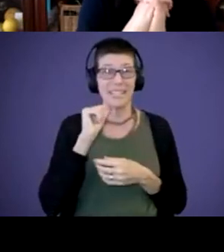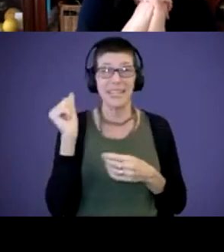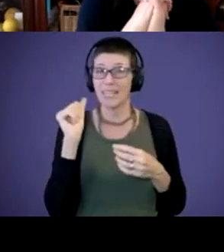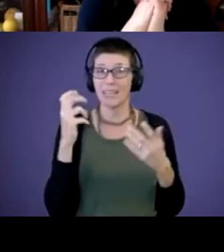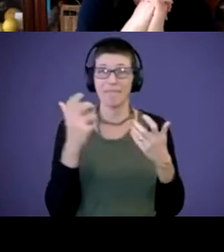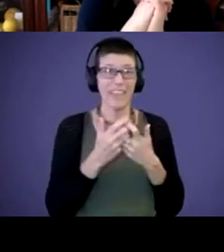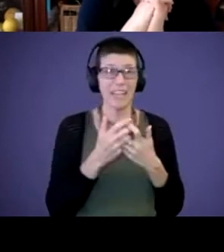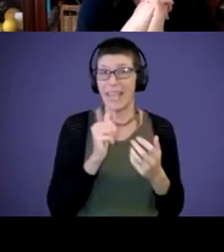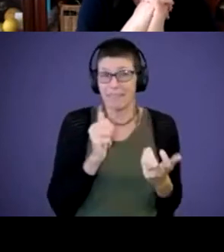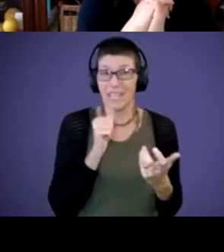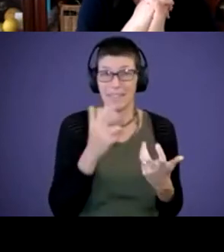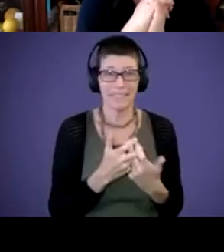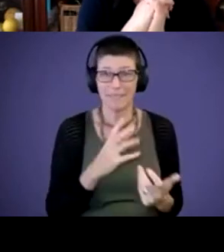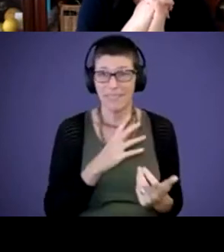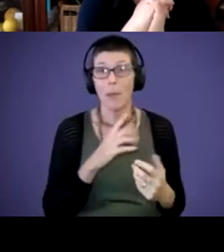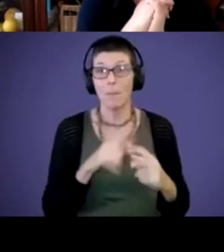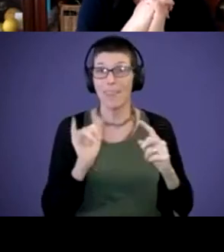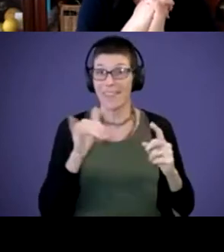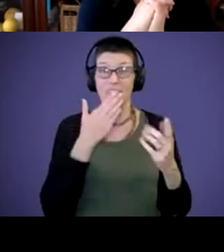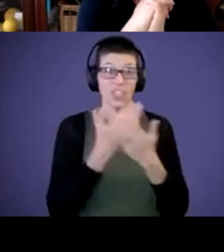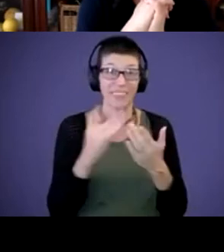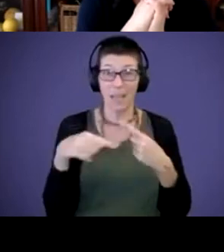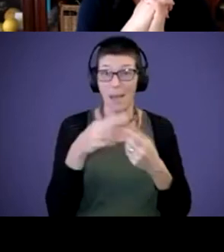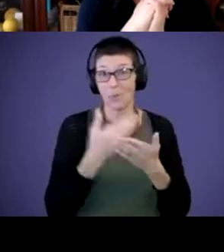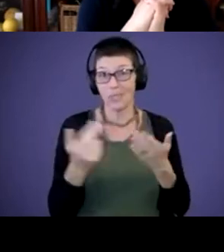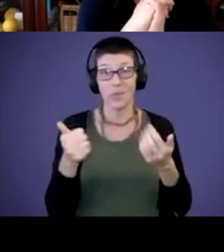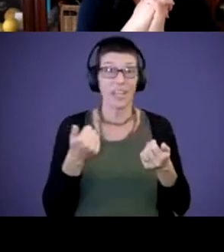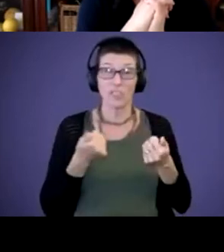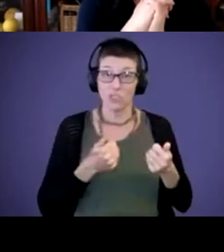that's the good thing about resources, right? We can always just try and trial and error.